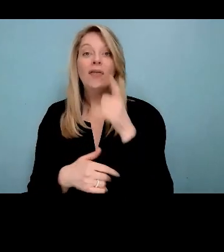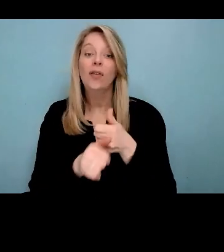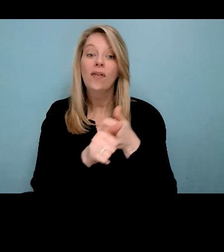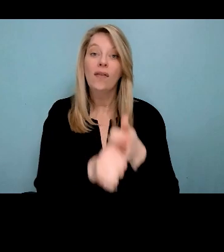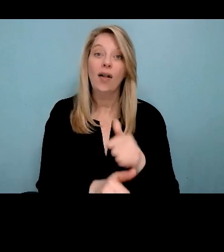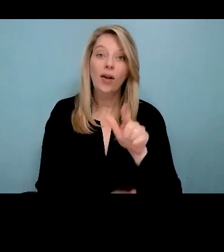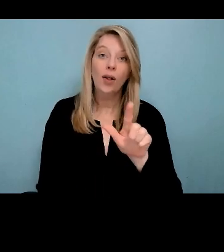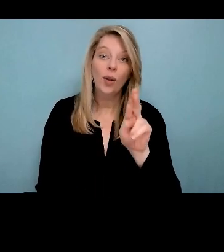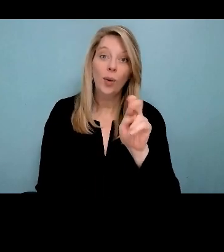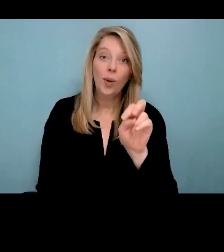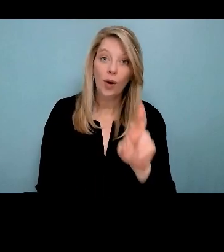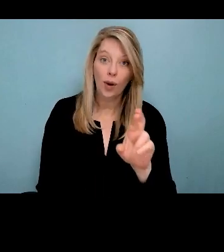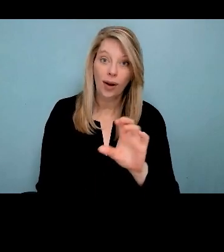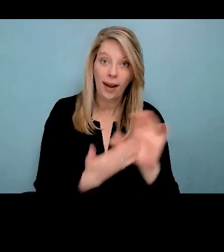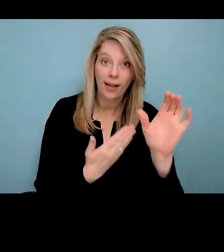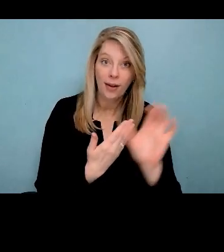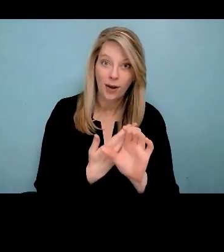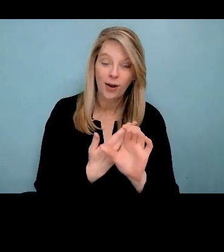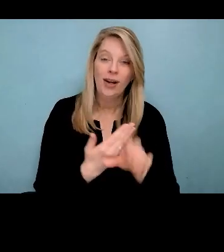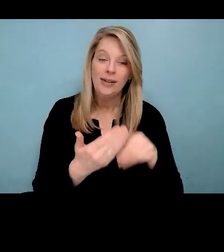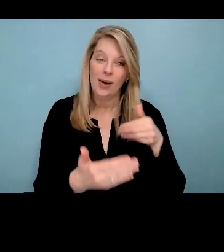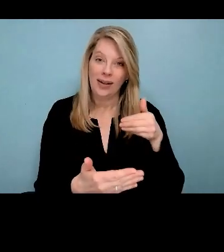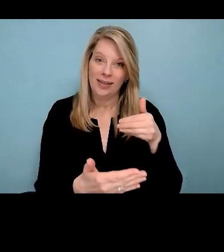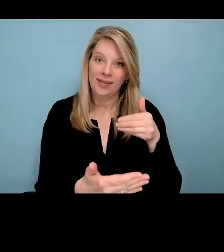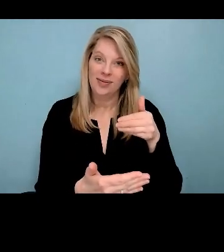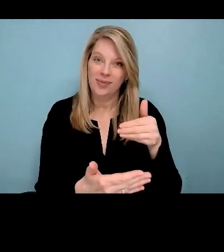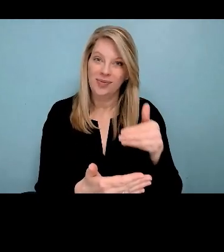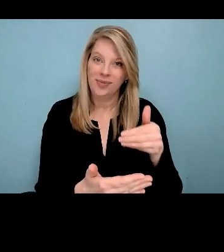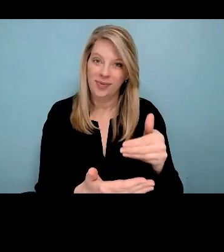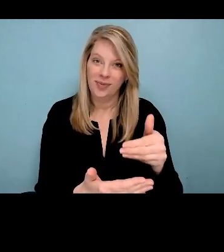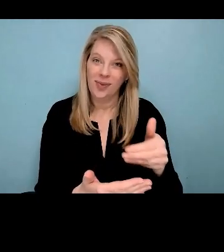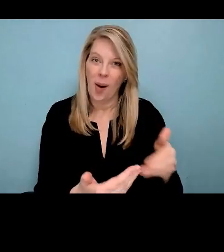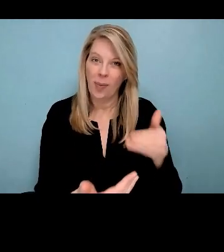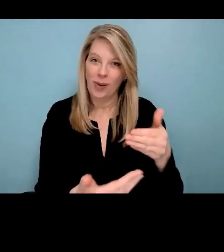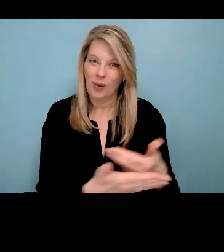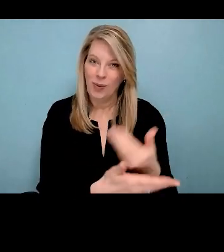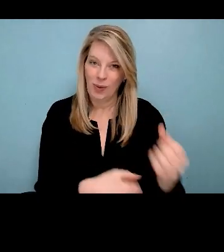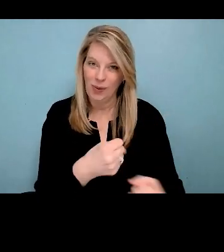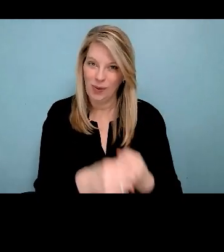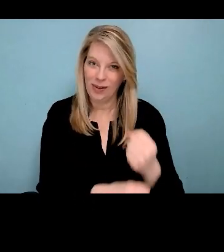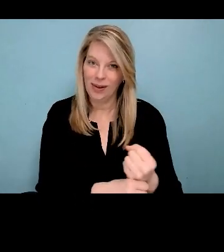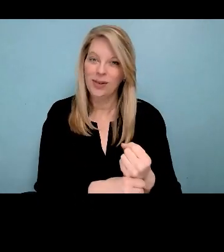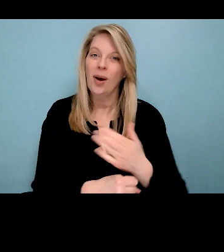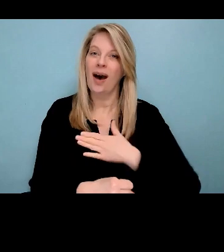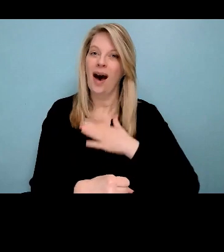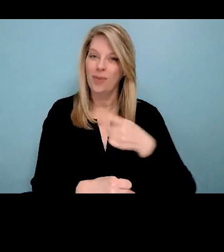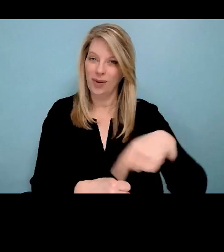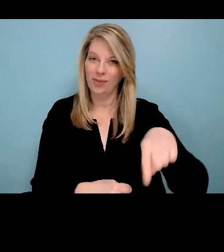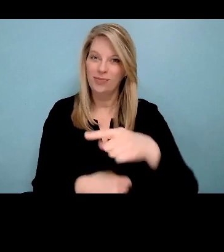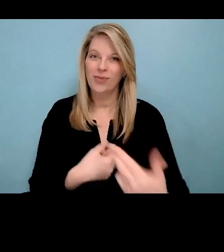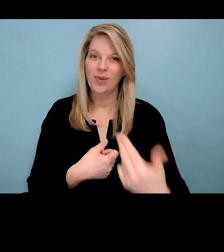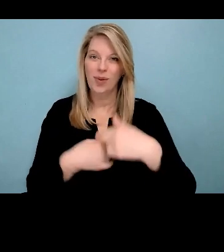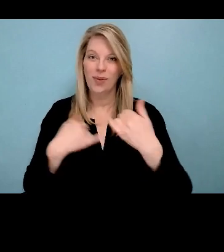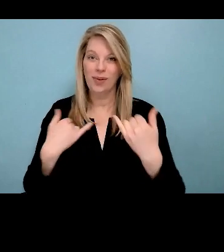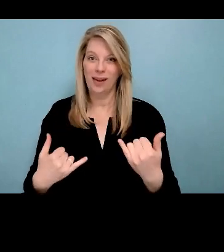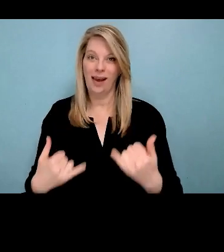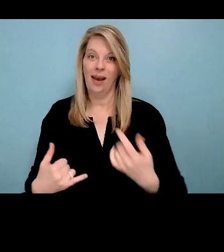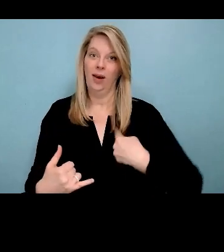And it is my absolute pleasure to introduce my colleague. Over several years and a friend. Shy, Iesley, who was born in, I was raised in northern Manitoba.